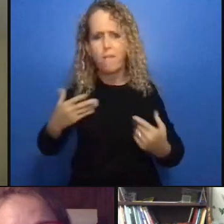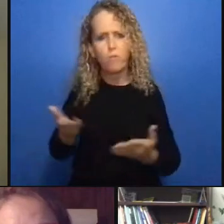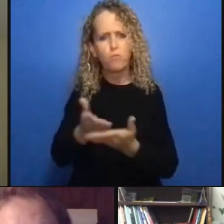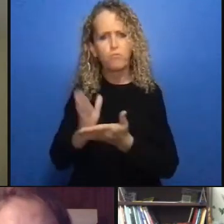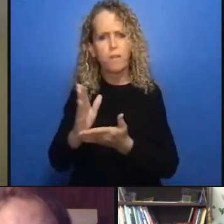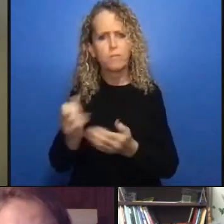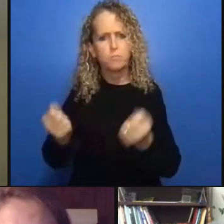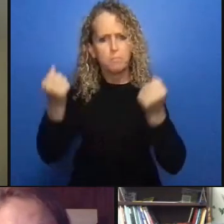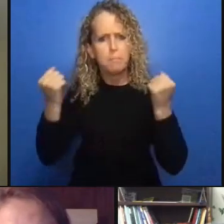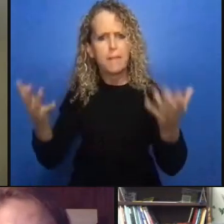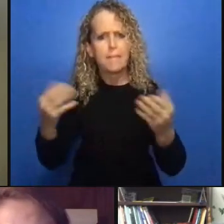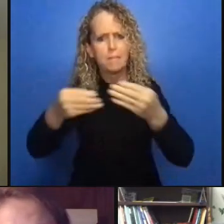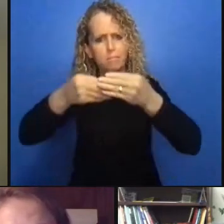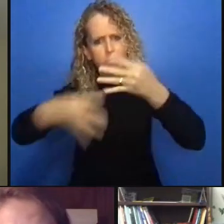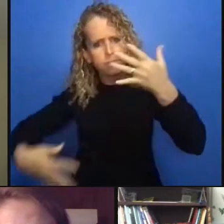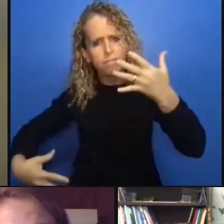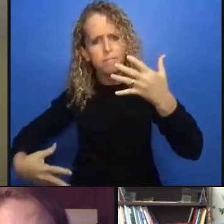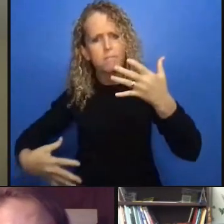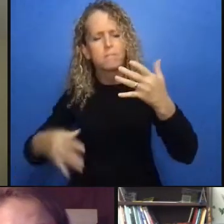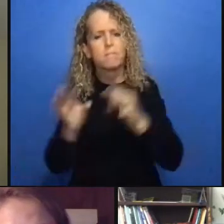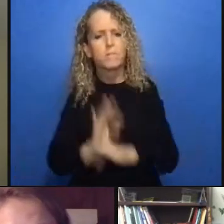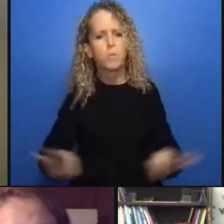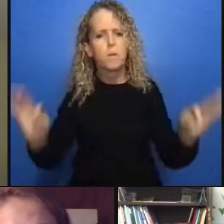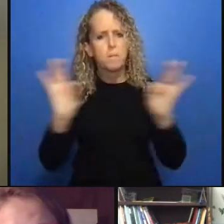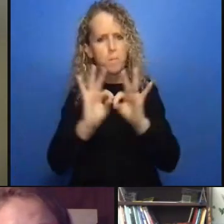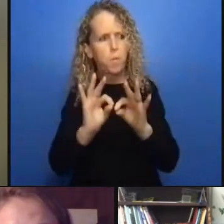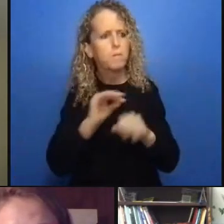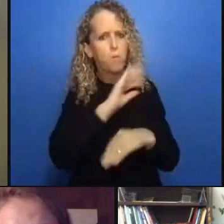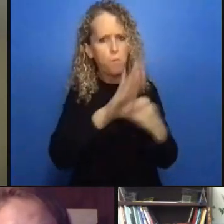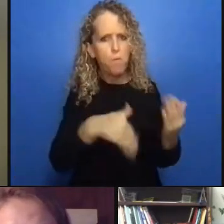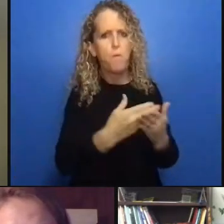and if people are interested they can find me easily online you can find me and I can